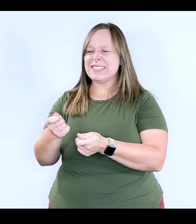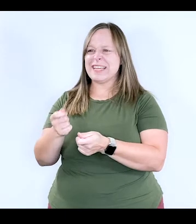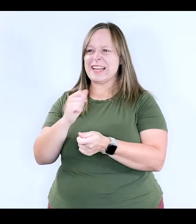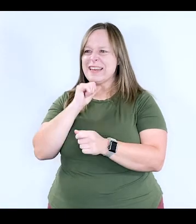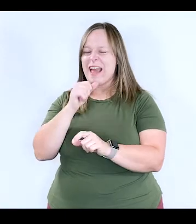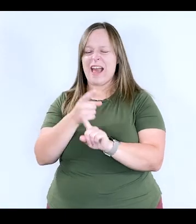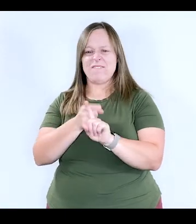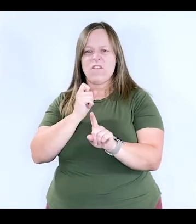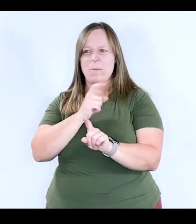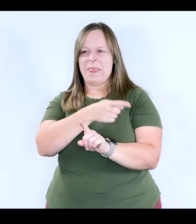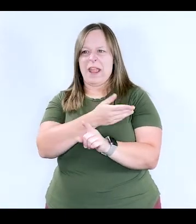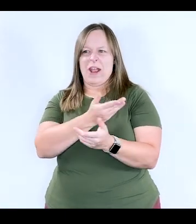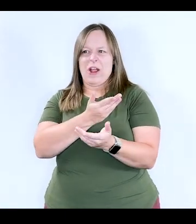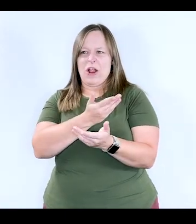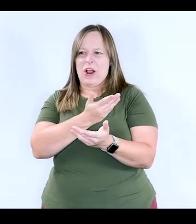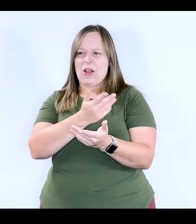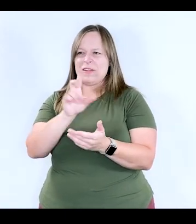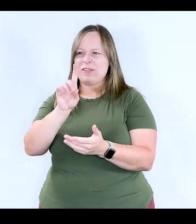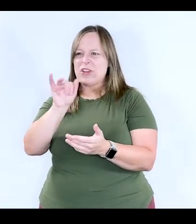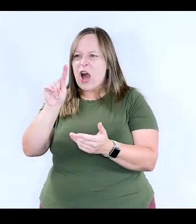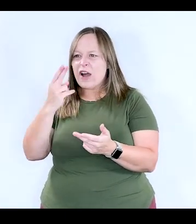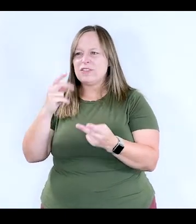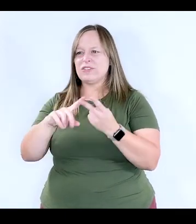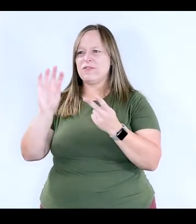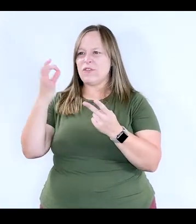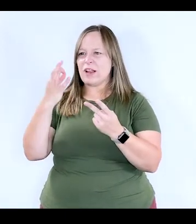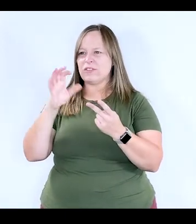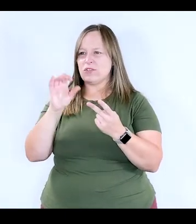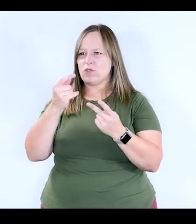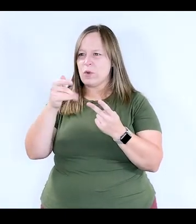ones that maybe people wouldn't think about, like, Dutch, French, and Creole.